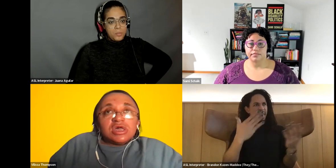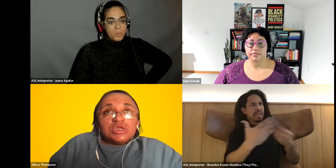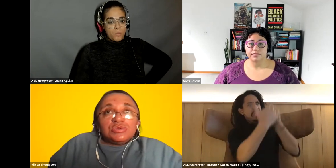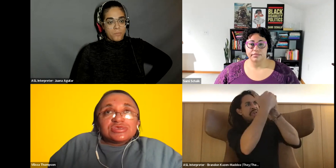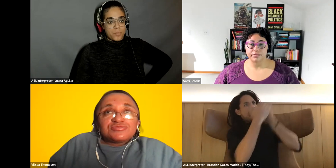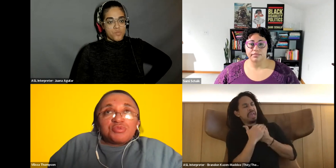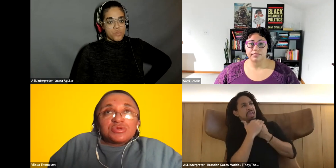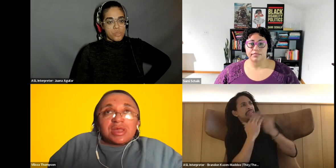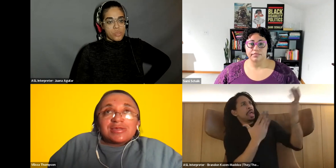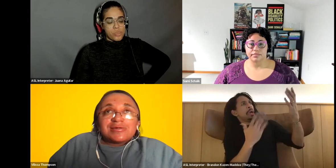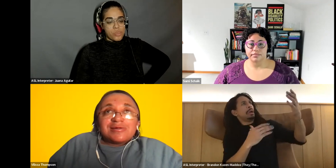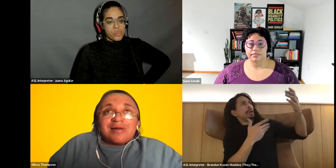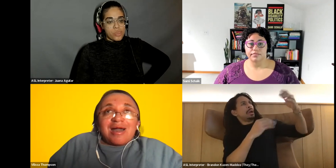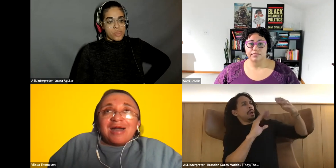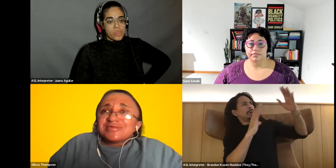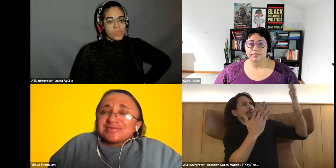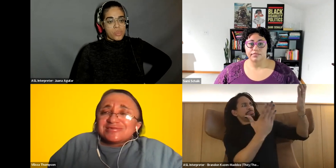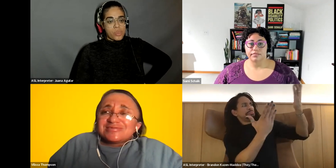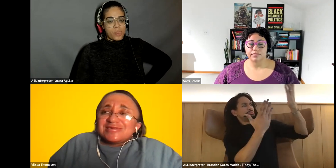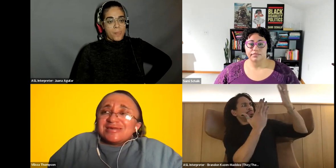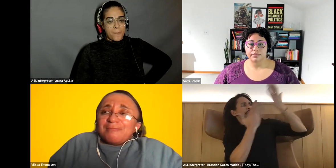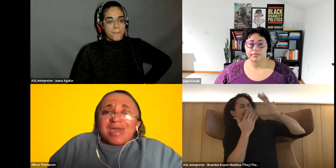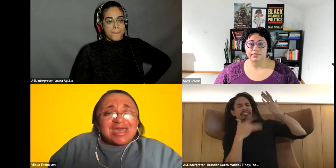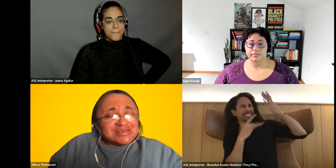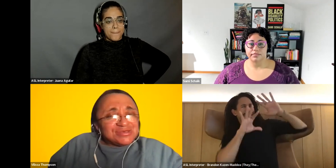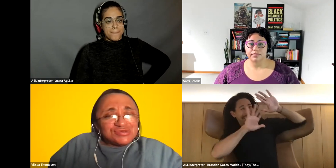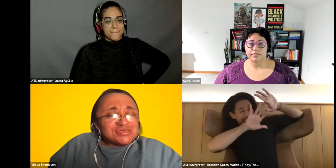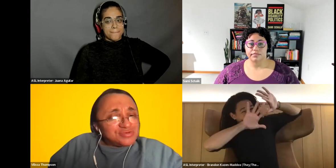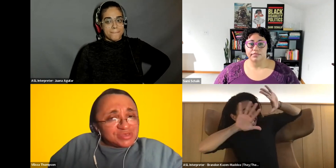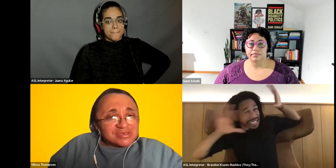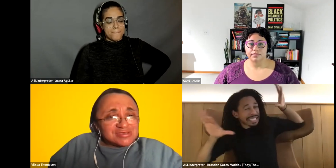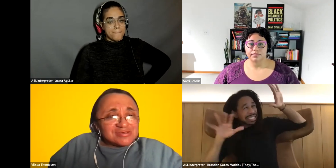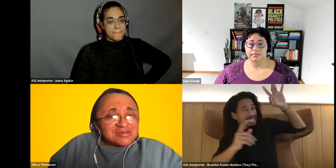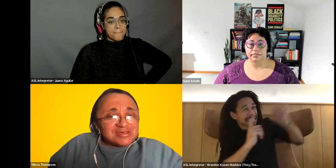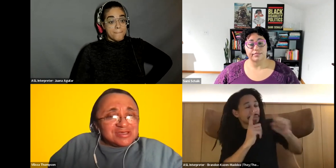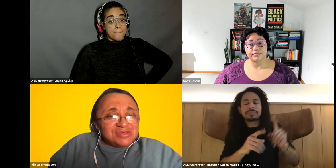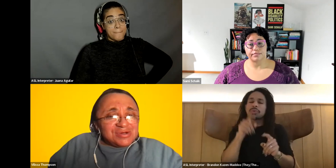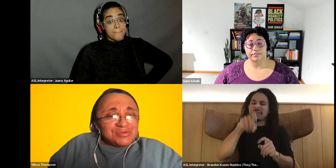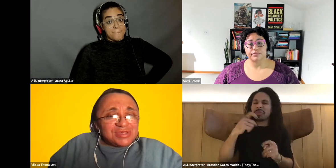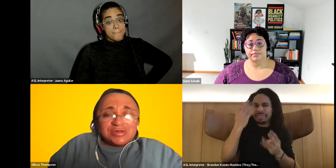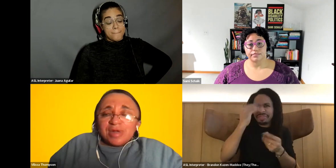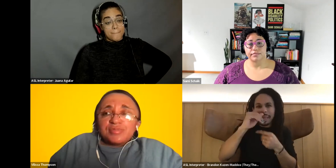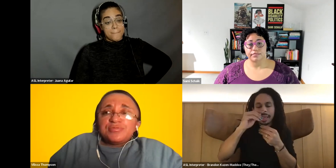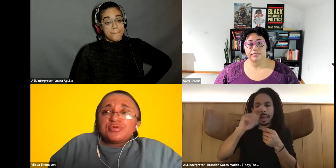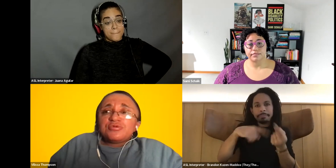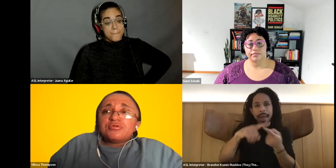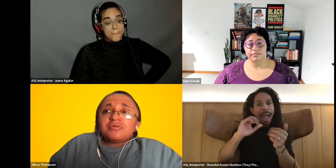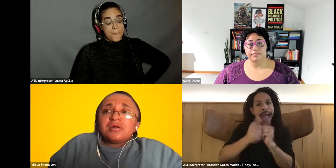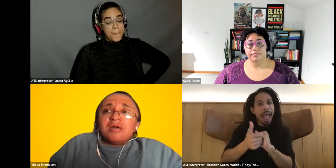Vilissa Thompson: you know, just wondering like. how did past leaders deal with this. You know. We hear about people